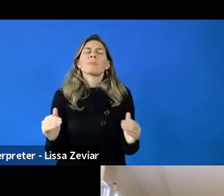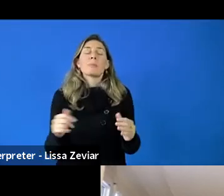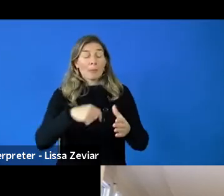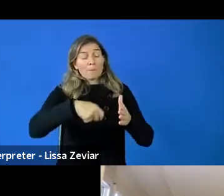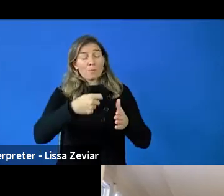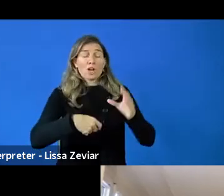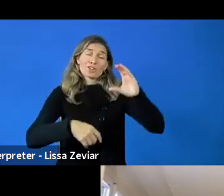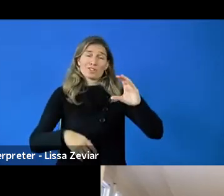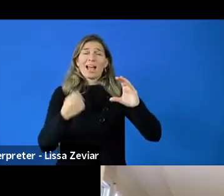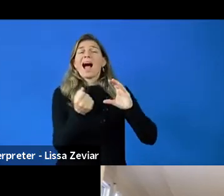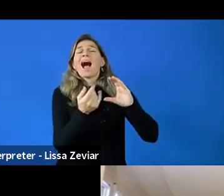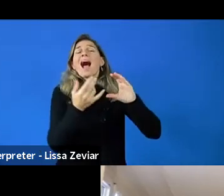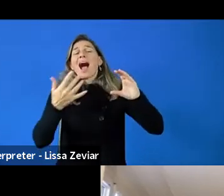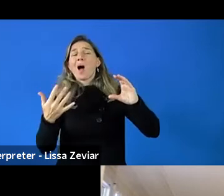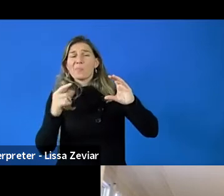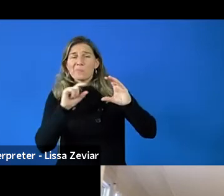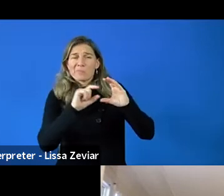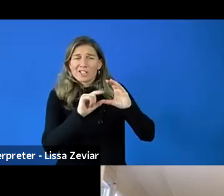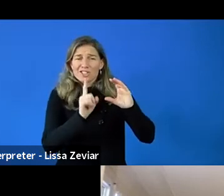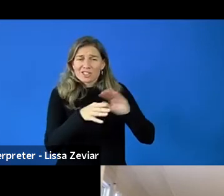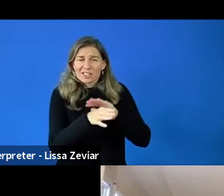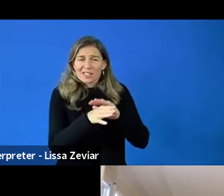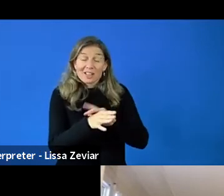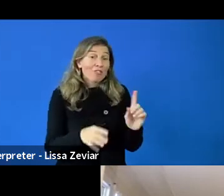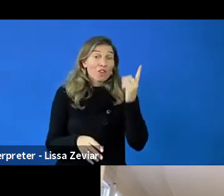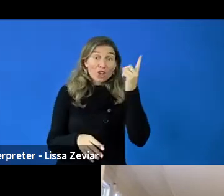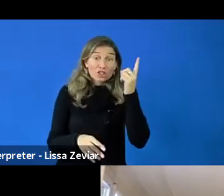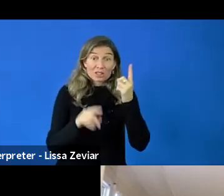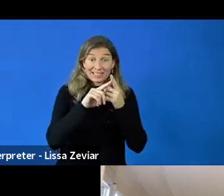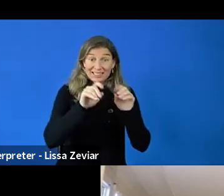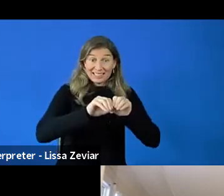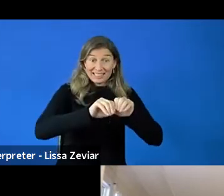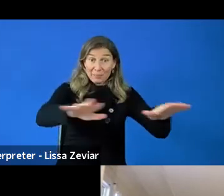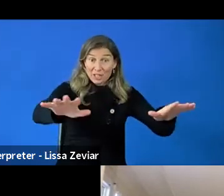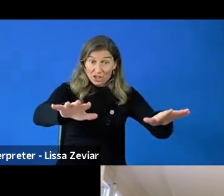Firstly, the dissemination should be accessible. That's the very basic.